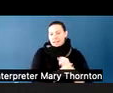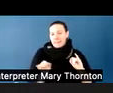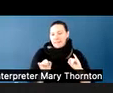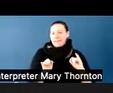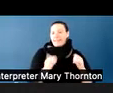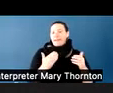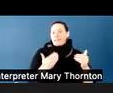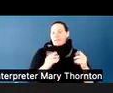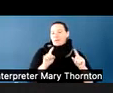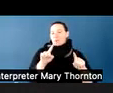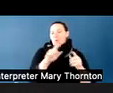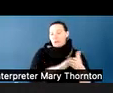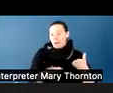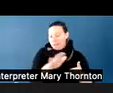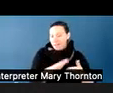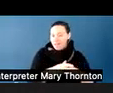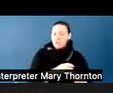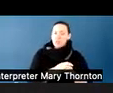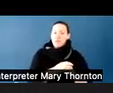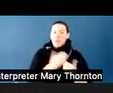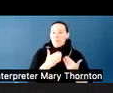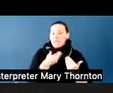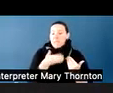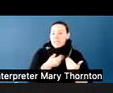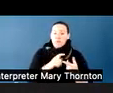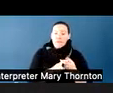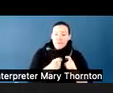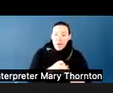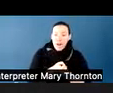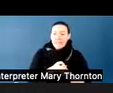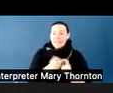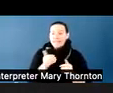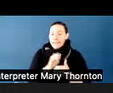May be able to easily make friends and get married. This is more what we've thought of